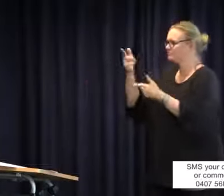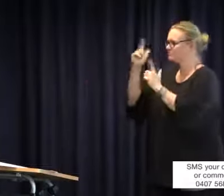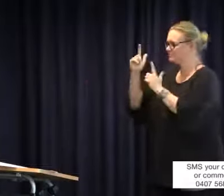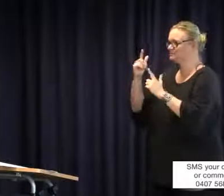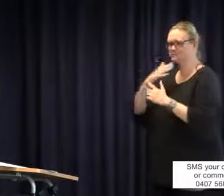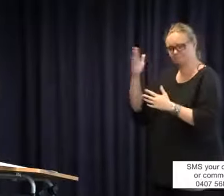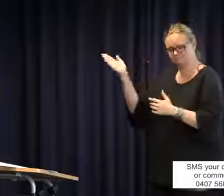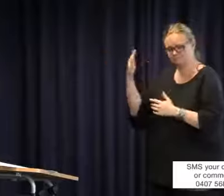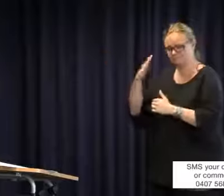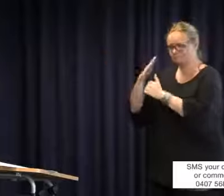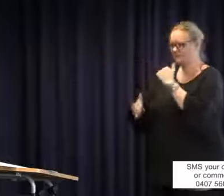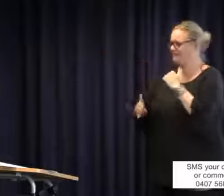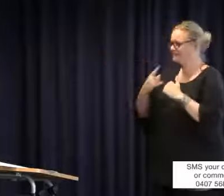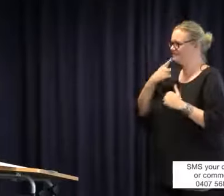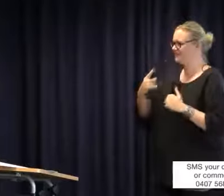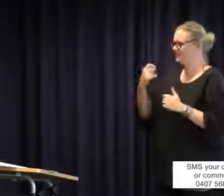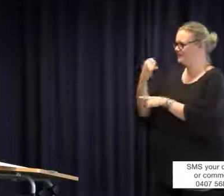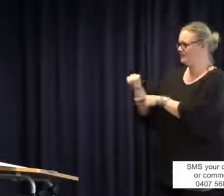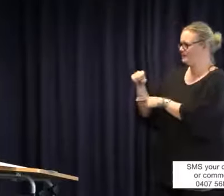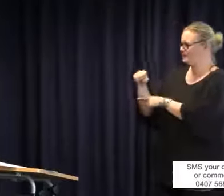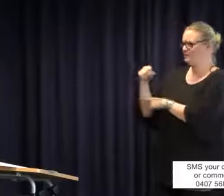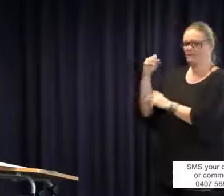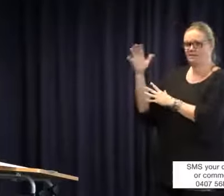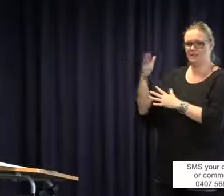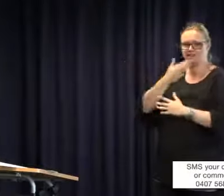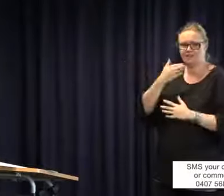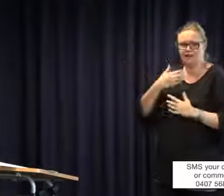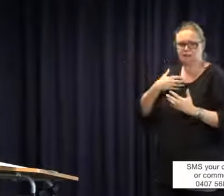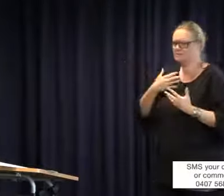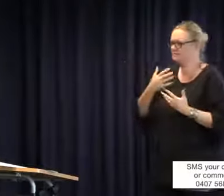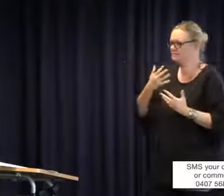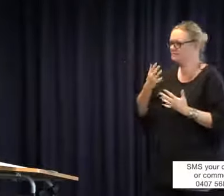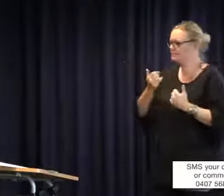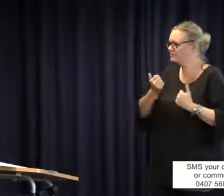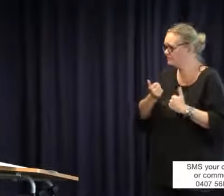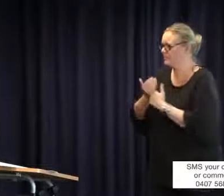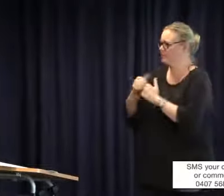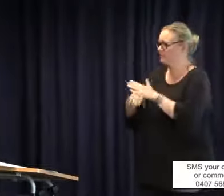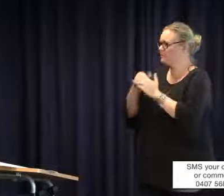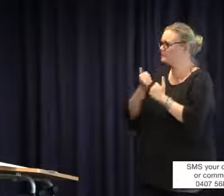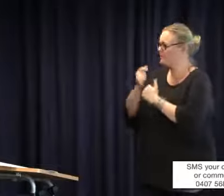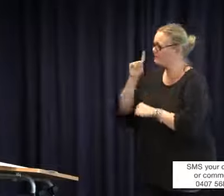me to then have to go to another school. I spoke to the principal and I did my best to